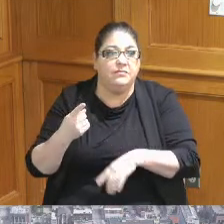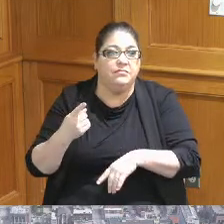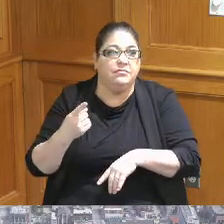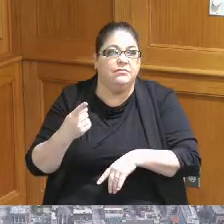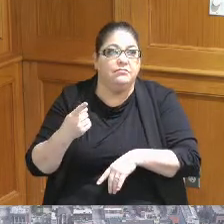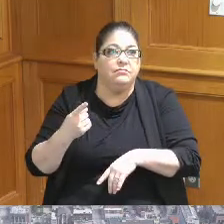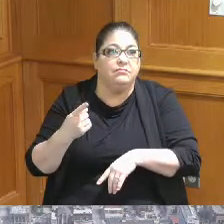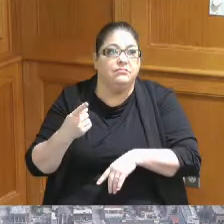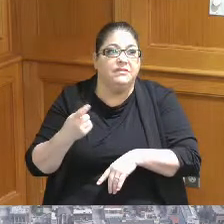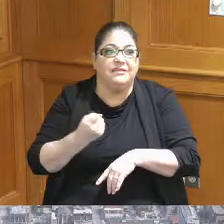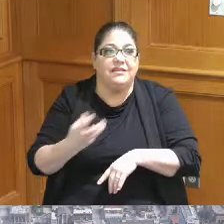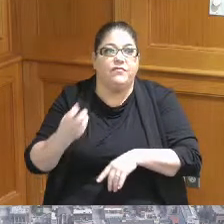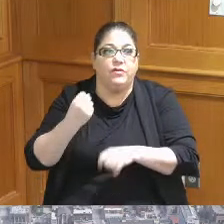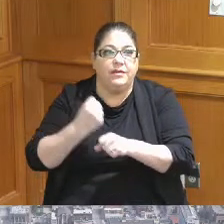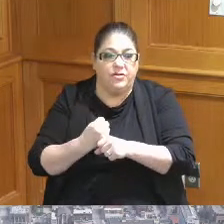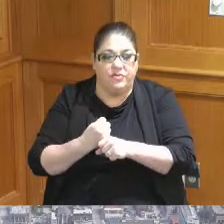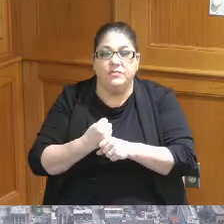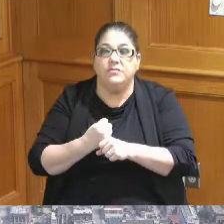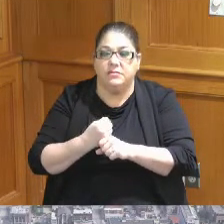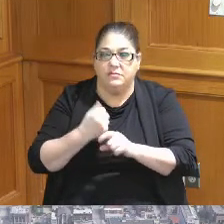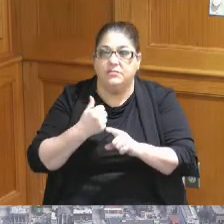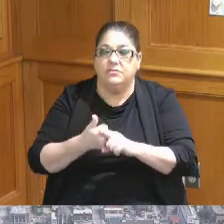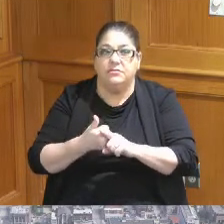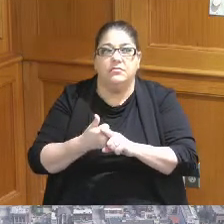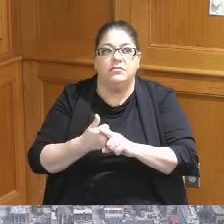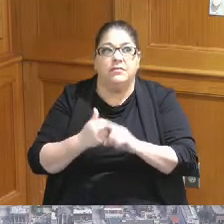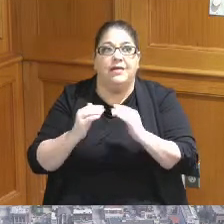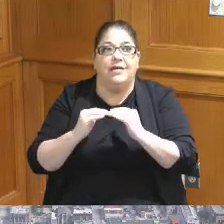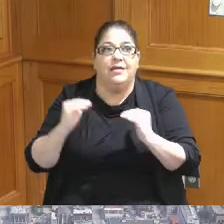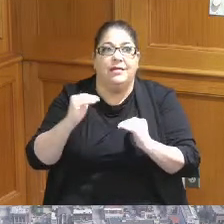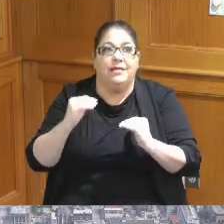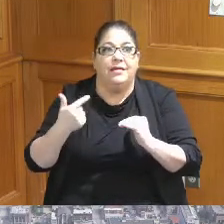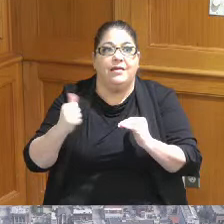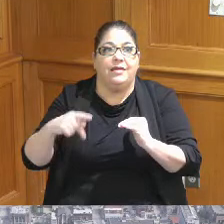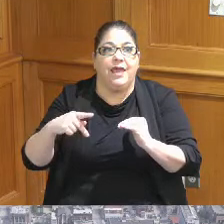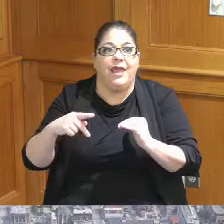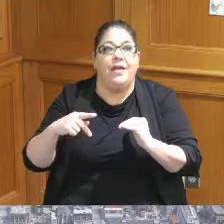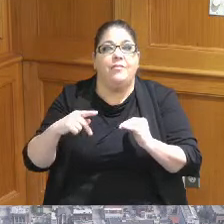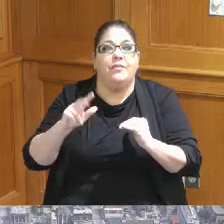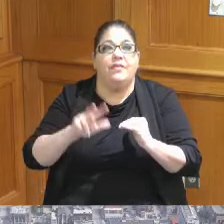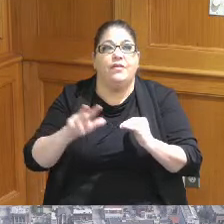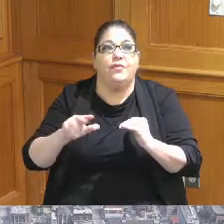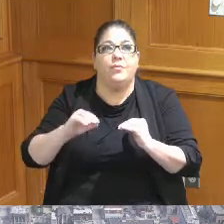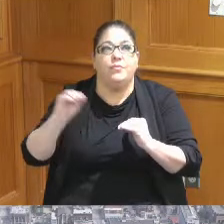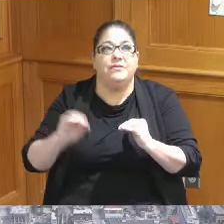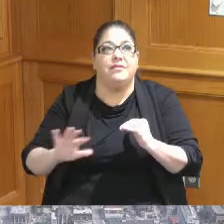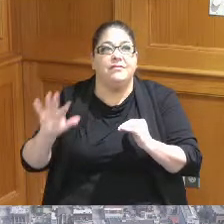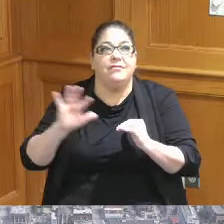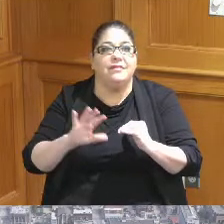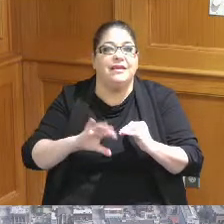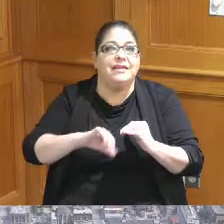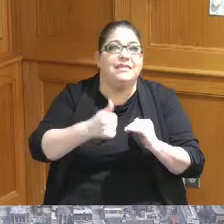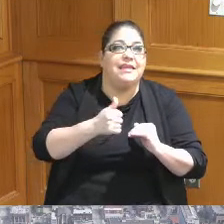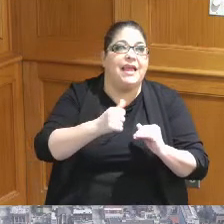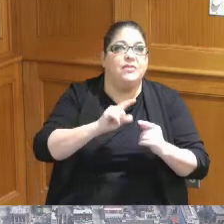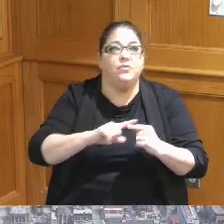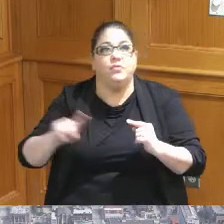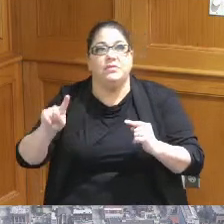several years the Gap averaging roughly 33 percent with a range of between 10 and 60 percent so this